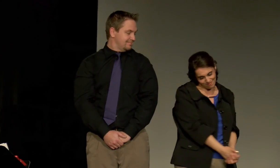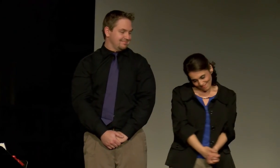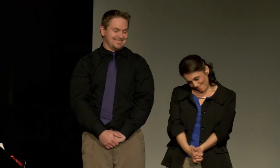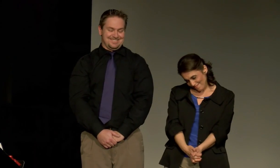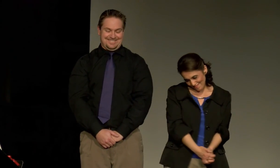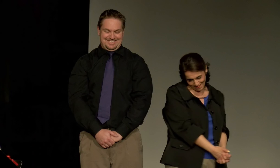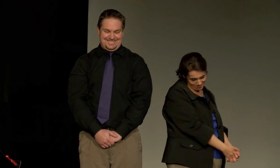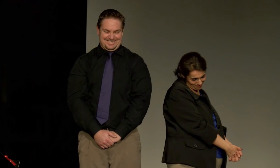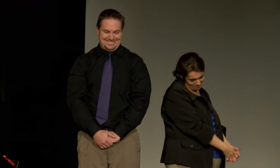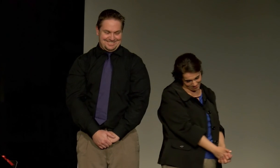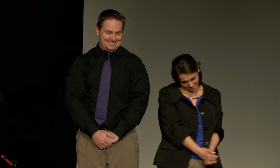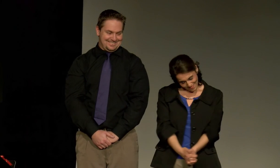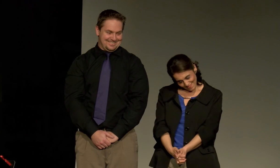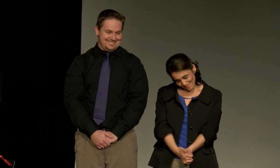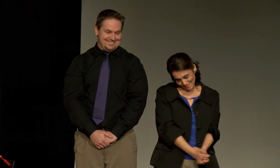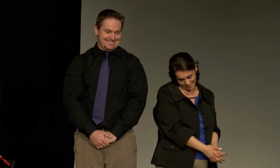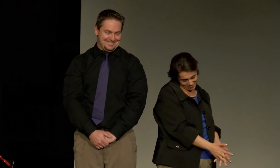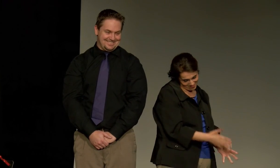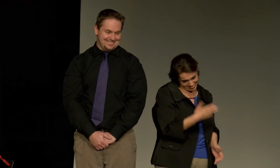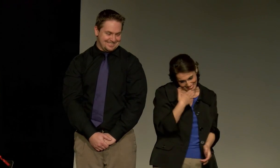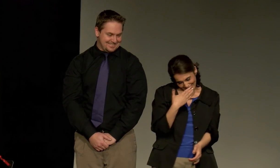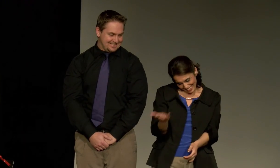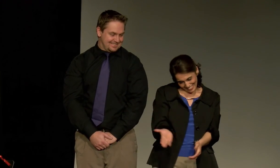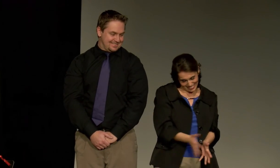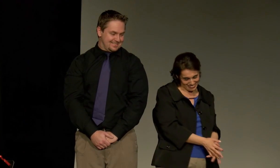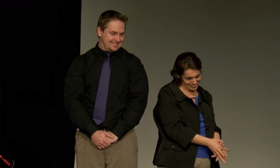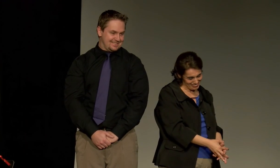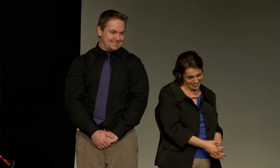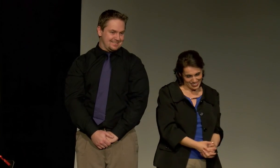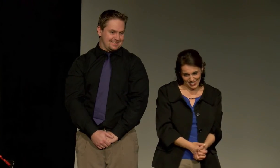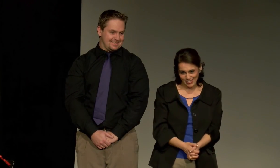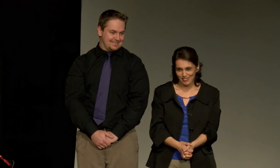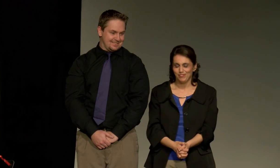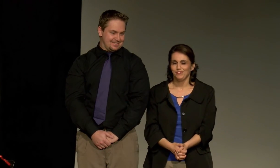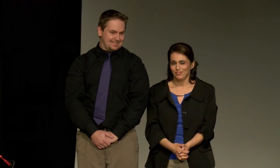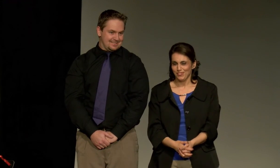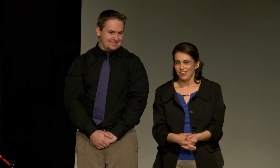Awwwww, thank you.